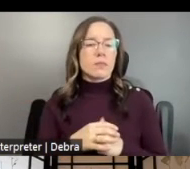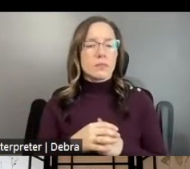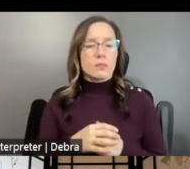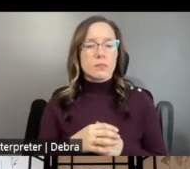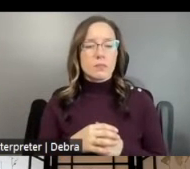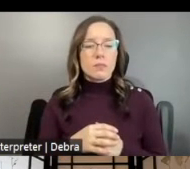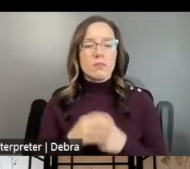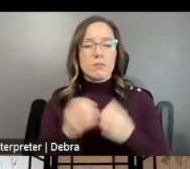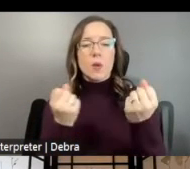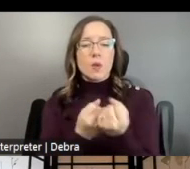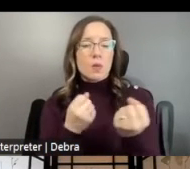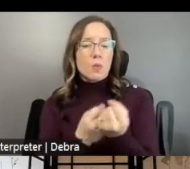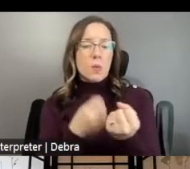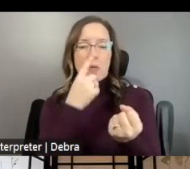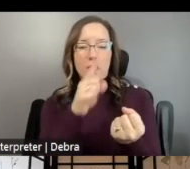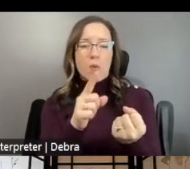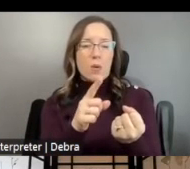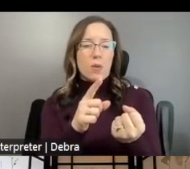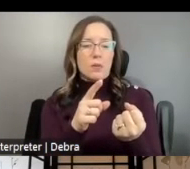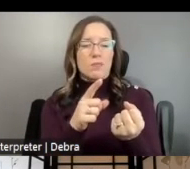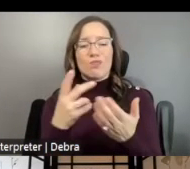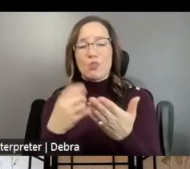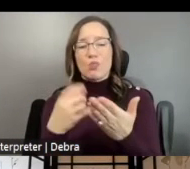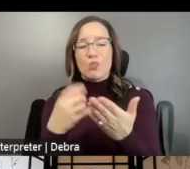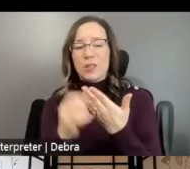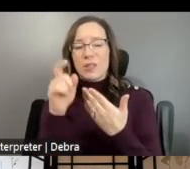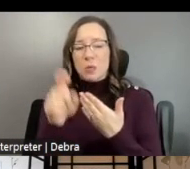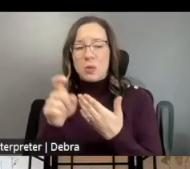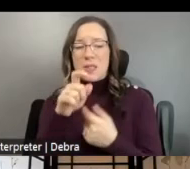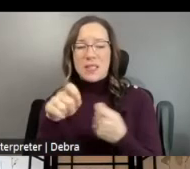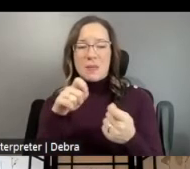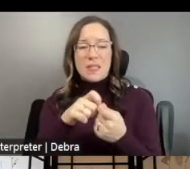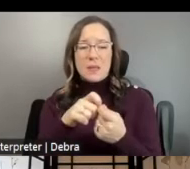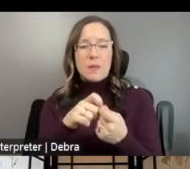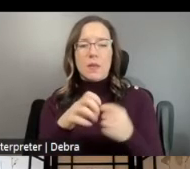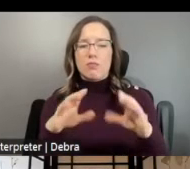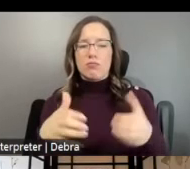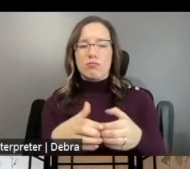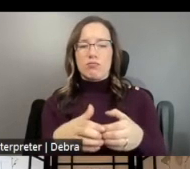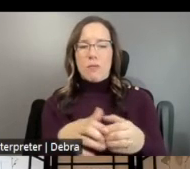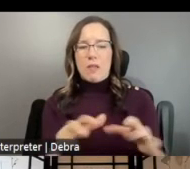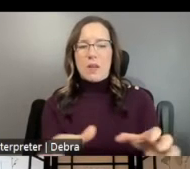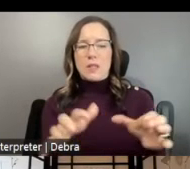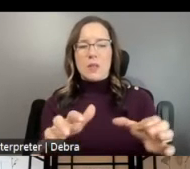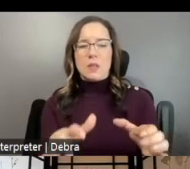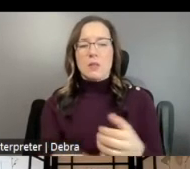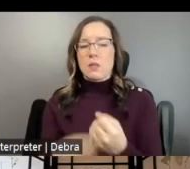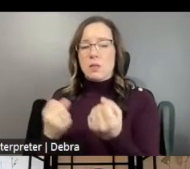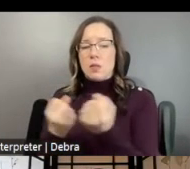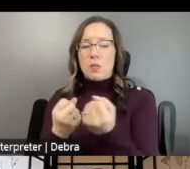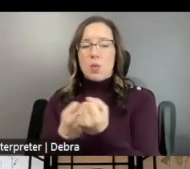SUPPORT - SO A PROJECT SHOULD BE FOR A SPECIFIC SET OF ACTIVITIES. SUPPORT FOR A FULL SEASON OF